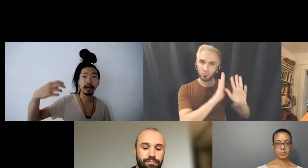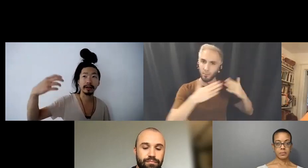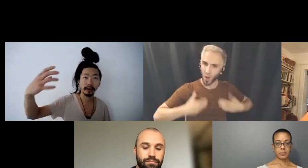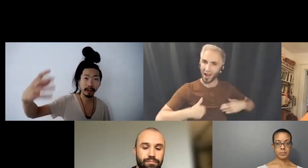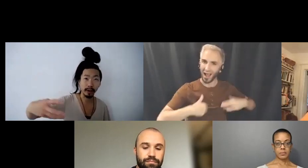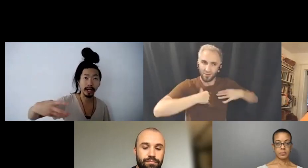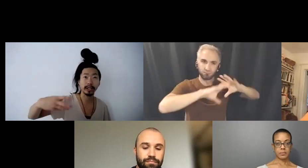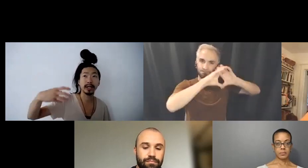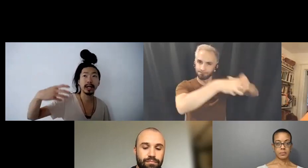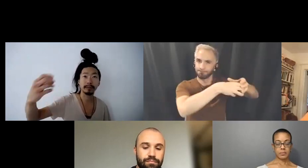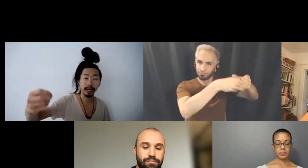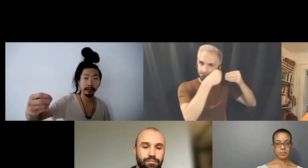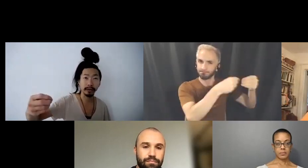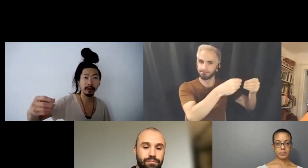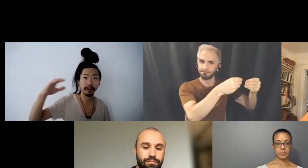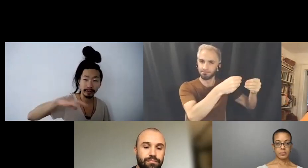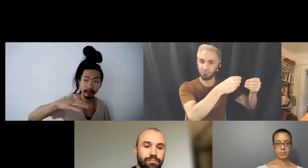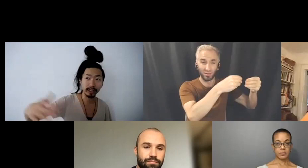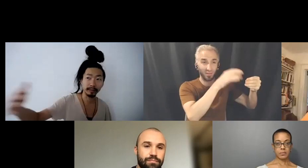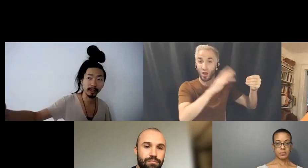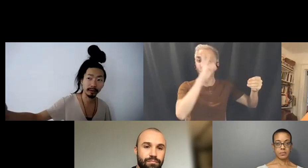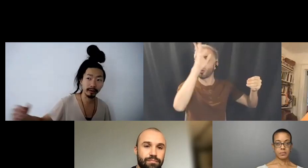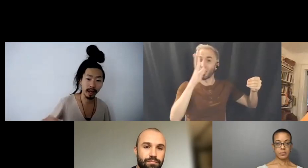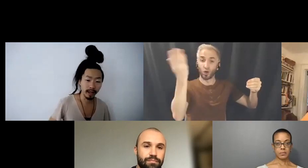from the creator himself you know, is transmitting through that.